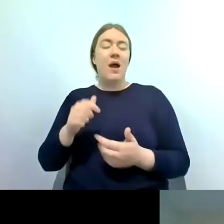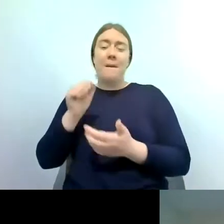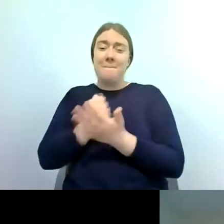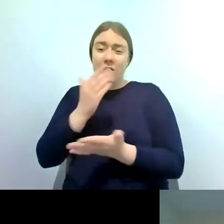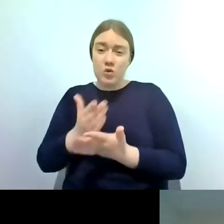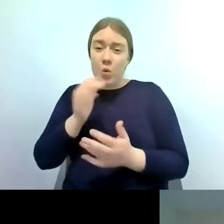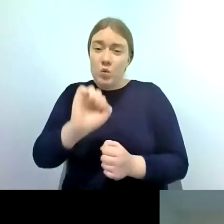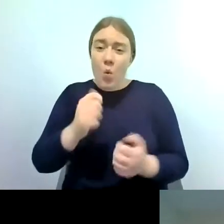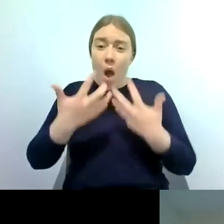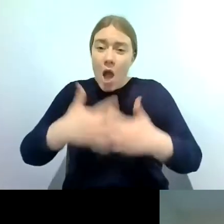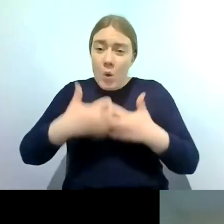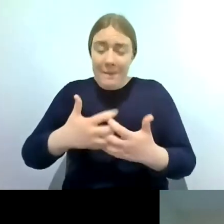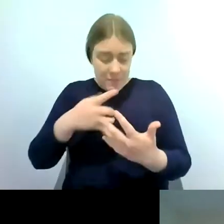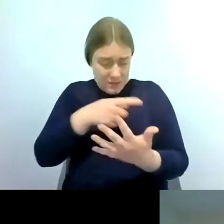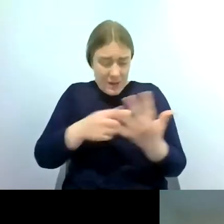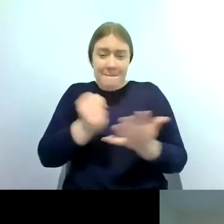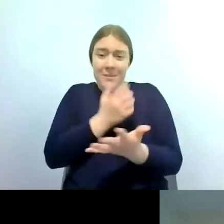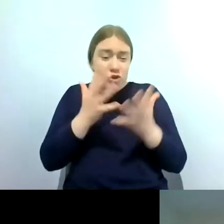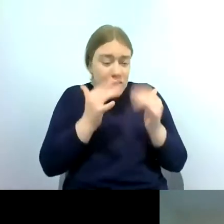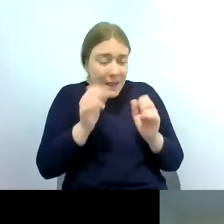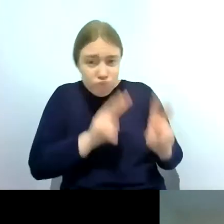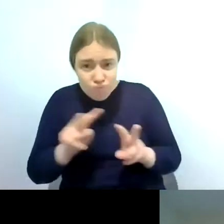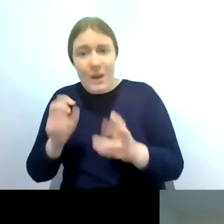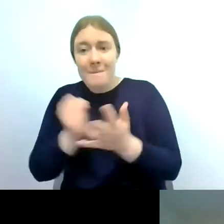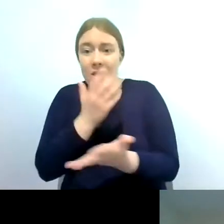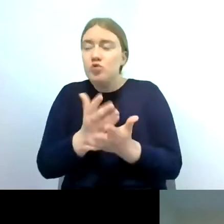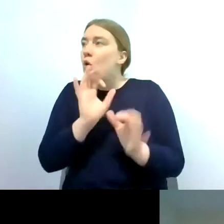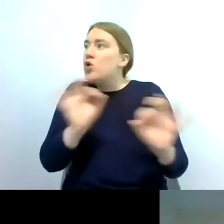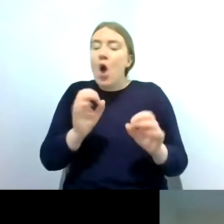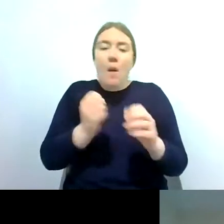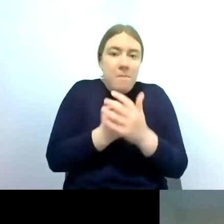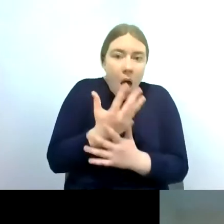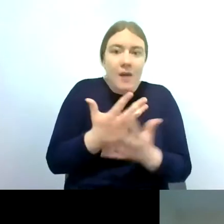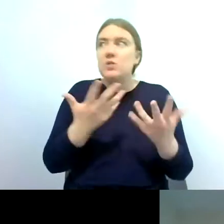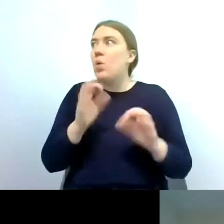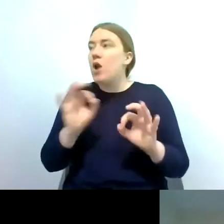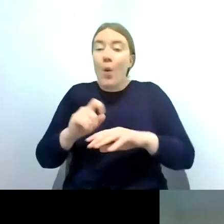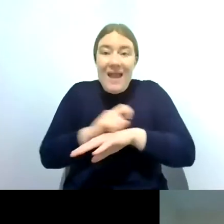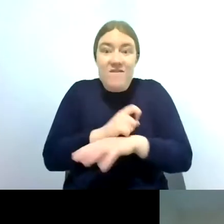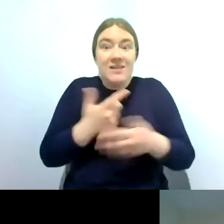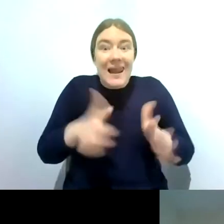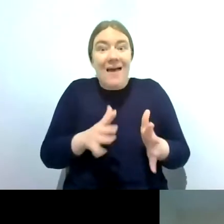haven't got any uh vegetation stuck to it or any um inverts left um in your net or in any of your